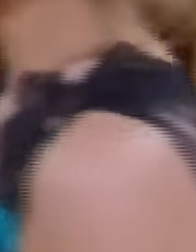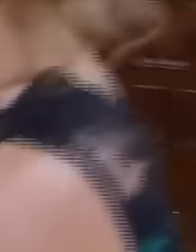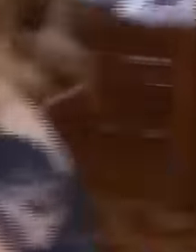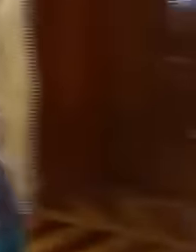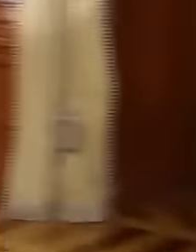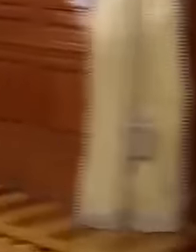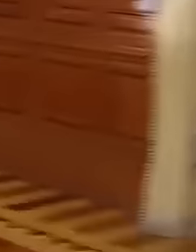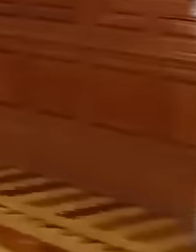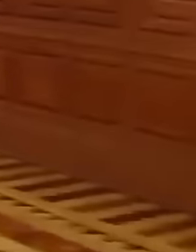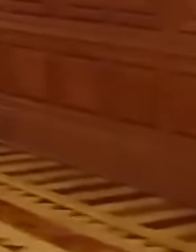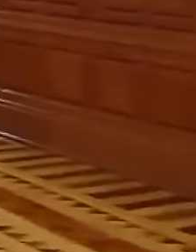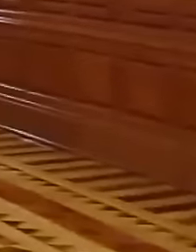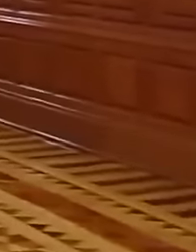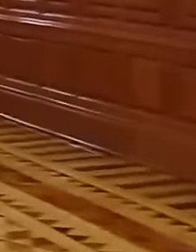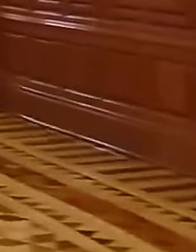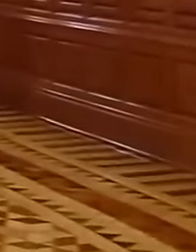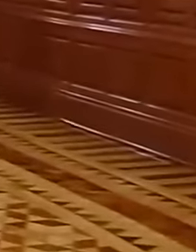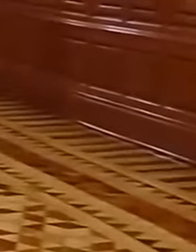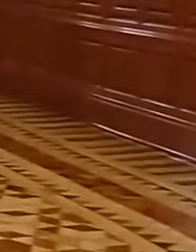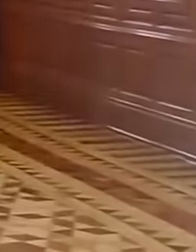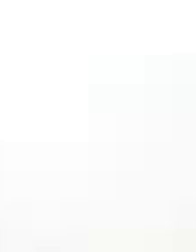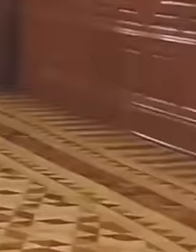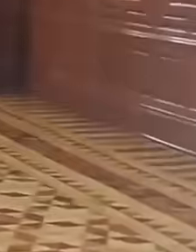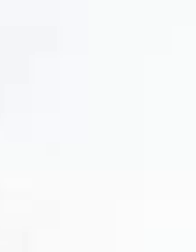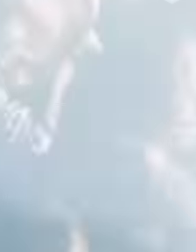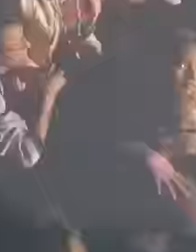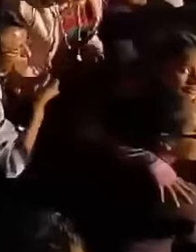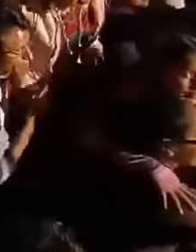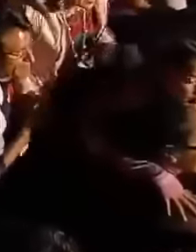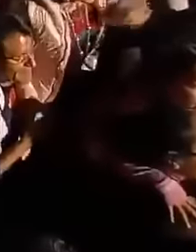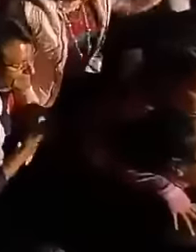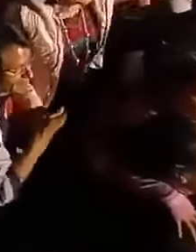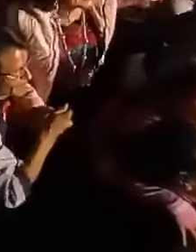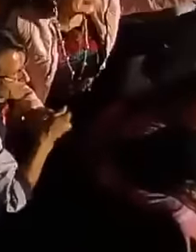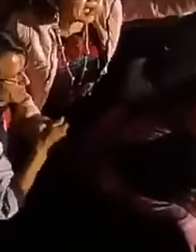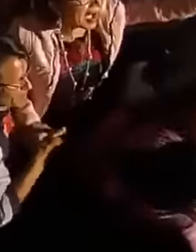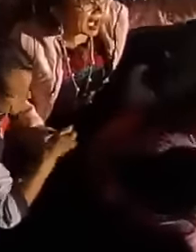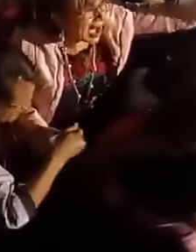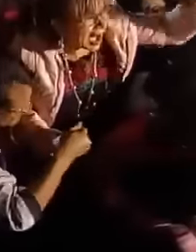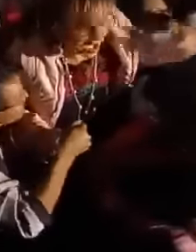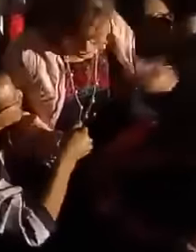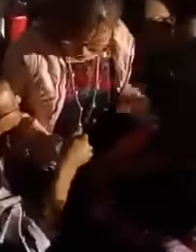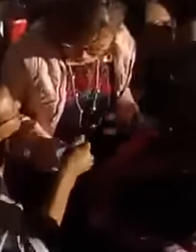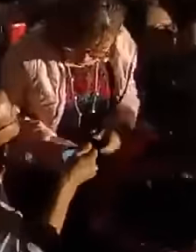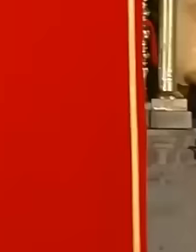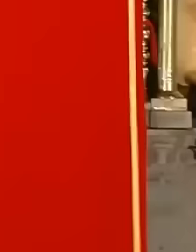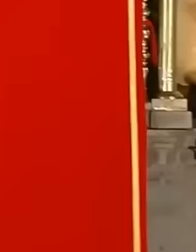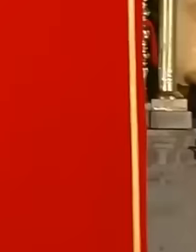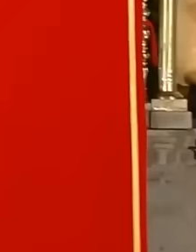his last cries of Independence and with great pride and with his heart in his hand he will shout for